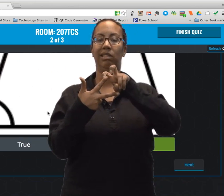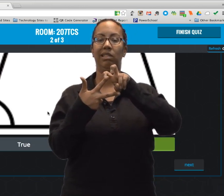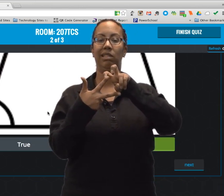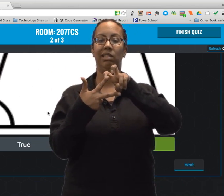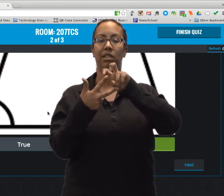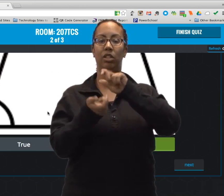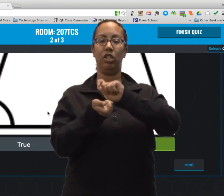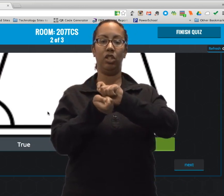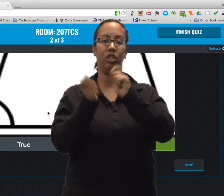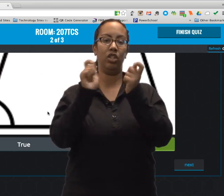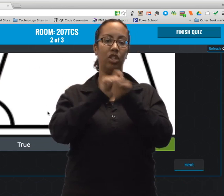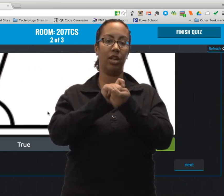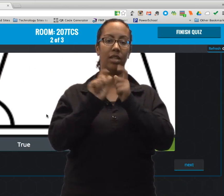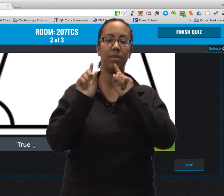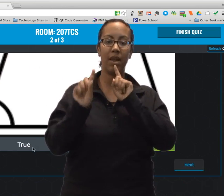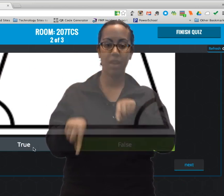to question number two and change their answer.